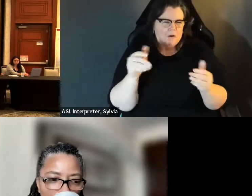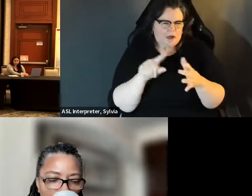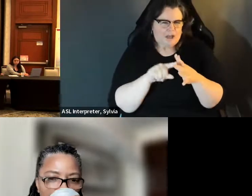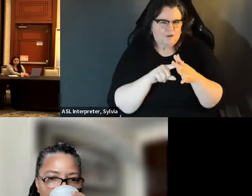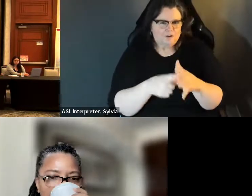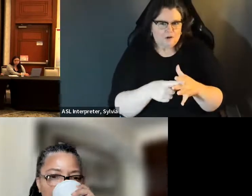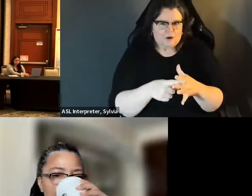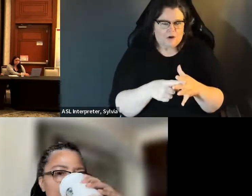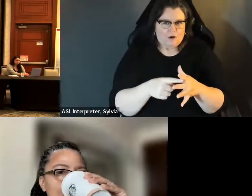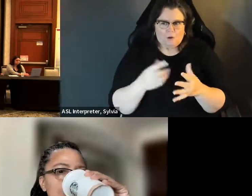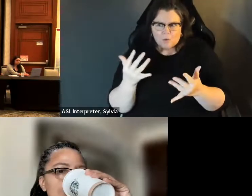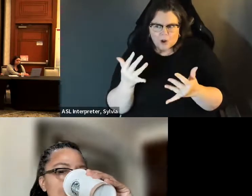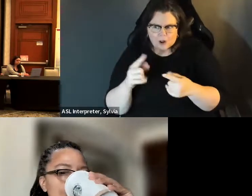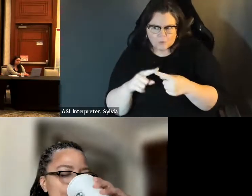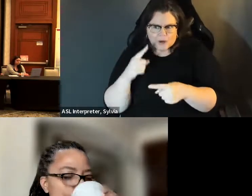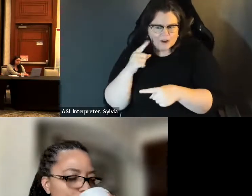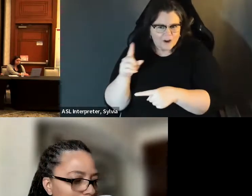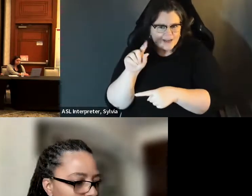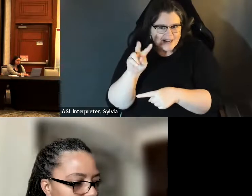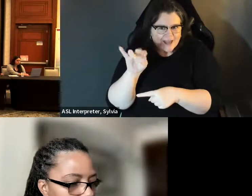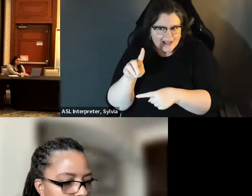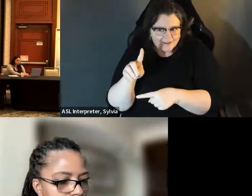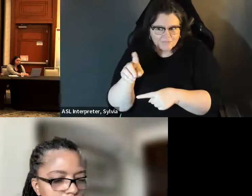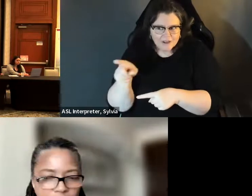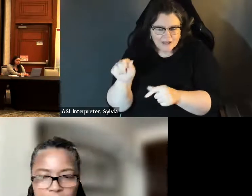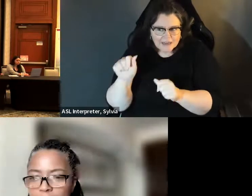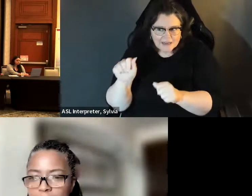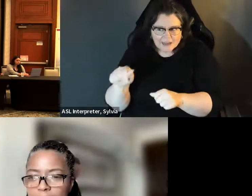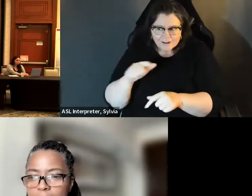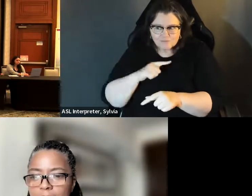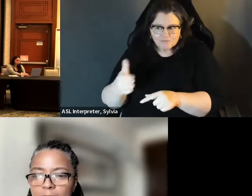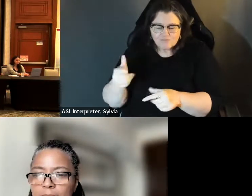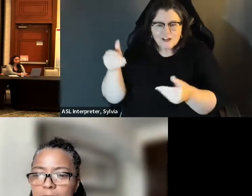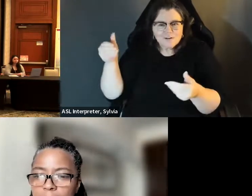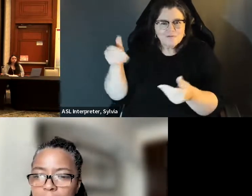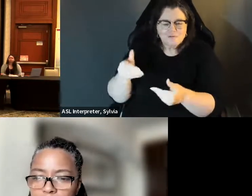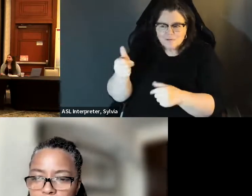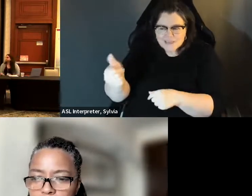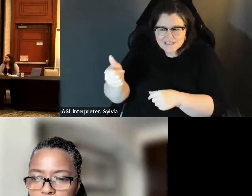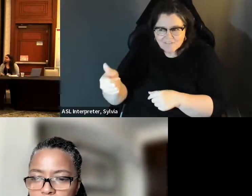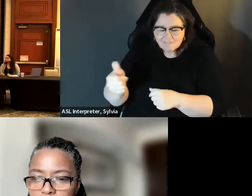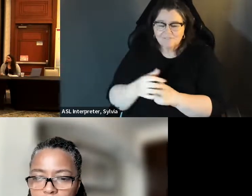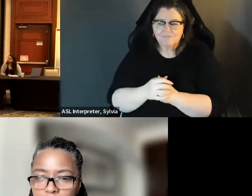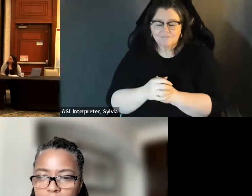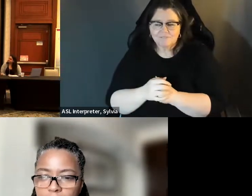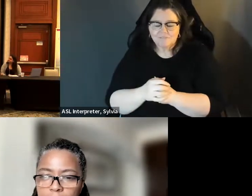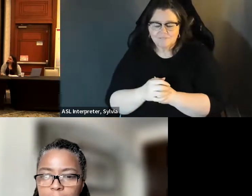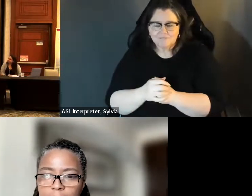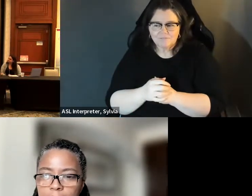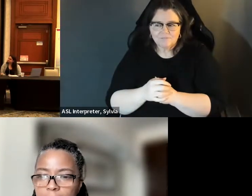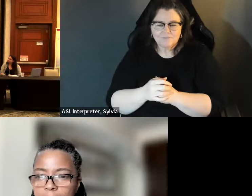so much for being here. Let's go ahead and get started . And when David is able to join us, he can just pop on and interrupt me and introduce himself and give a visual